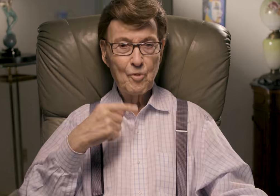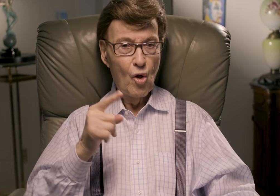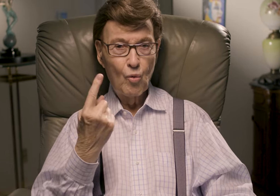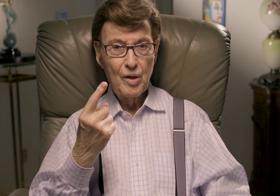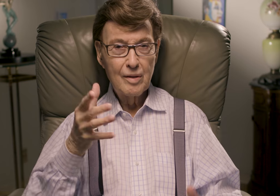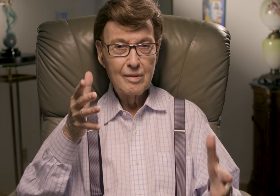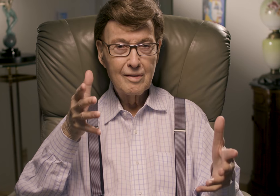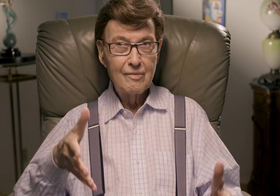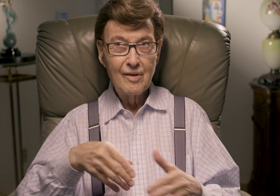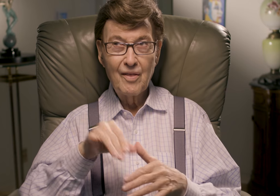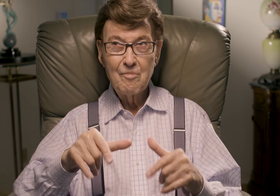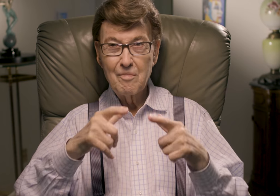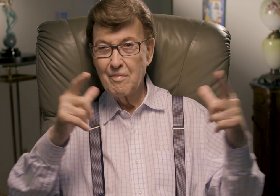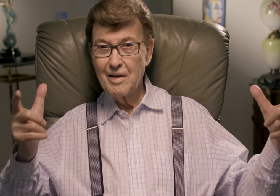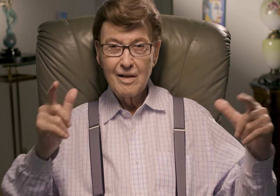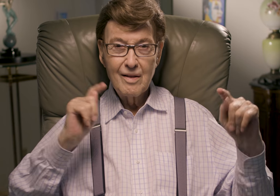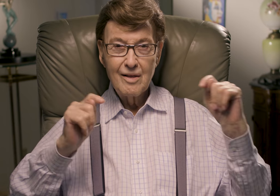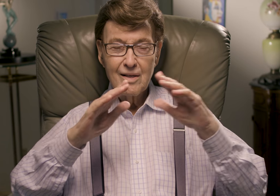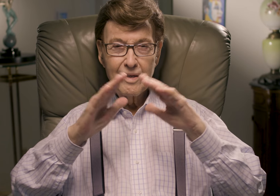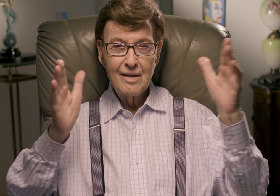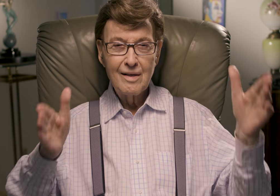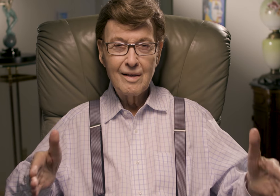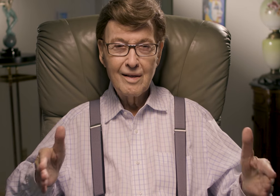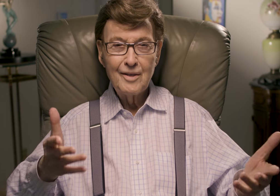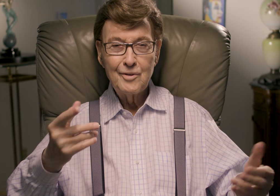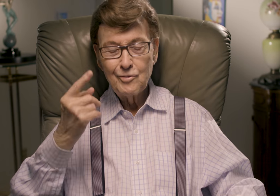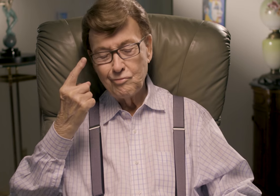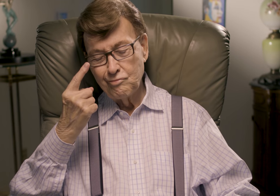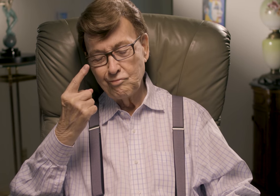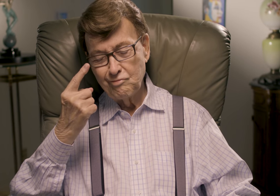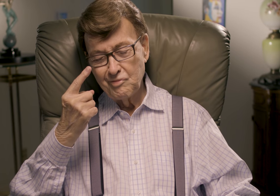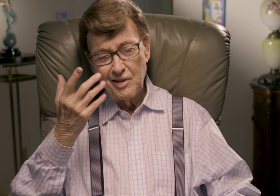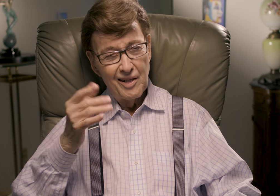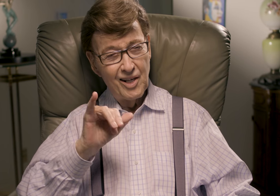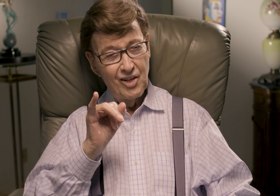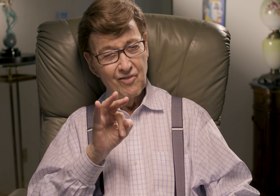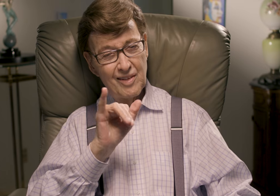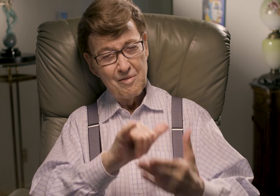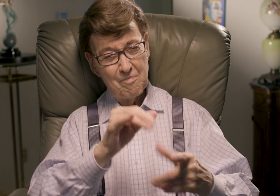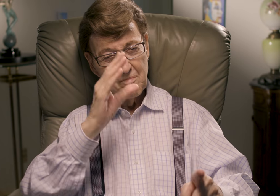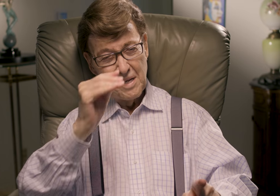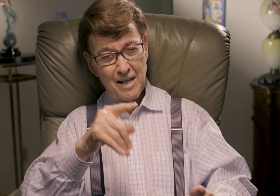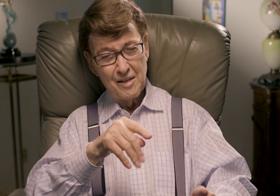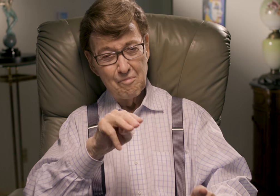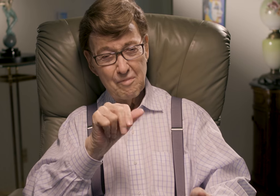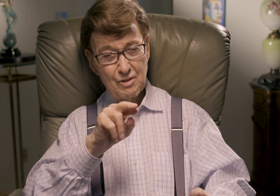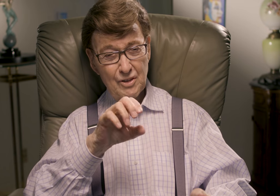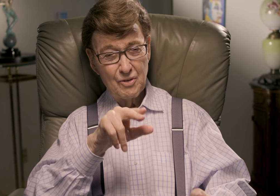until I was the only person in this vast theater house. I sat musing, "If this man, Marceau,